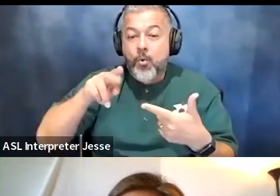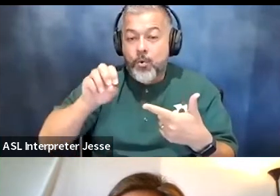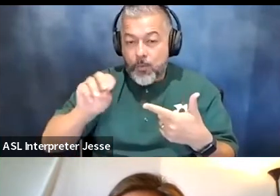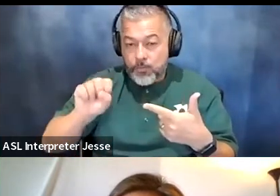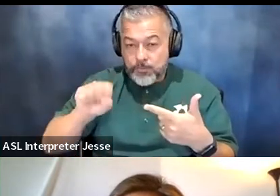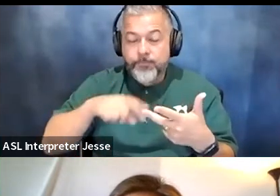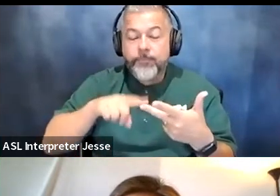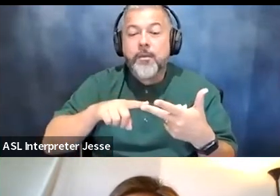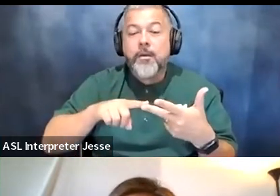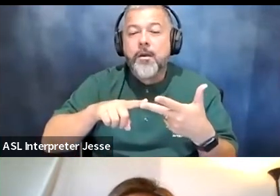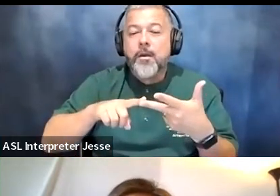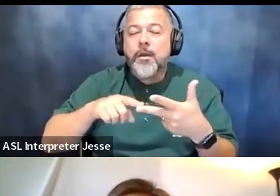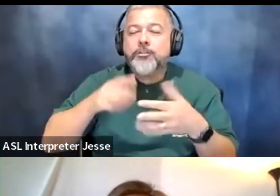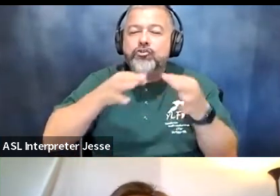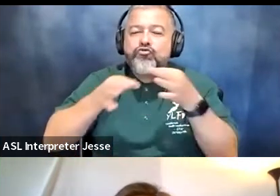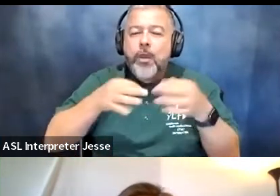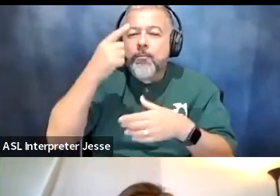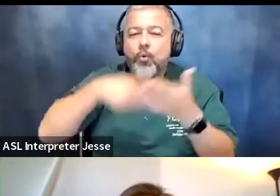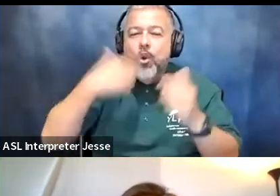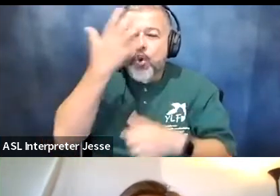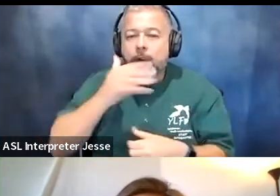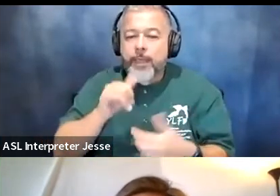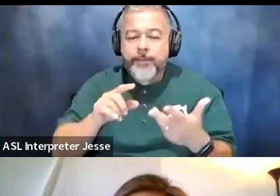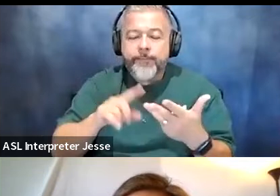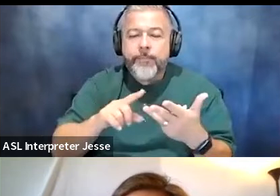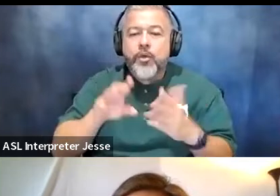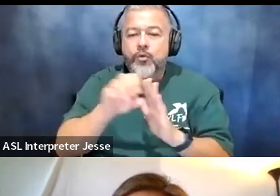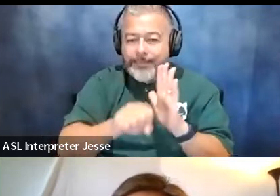audio description of yourself and your background the state that you're representing and the year